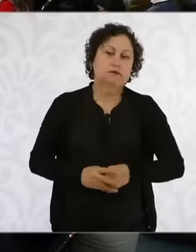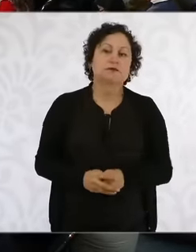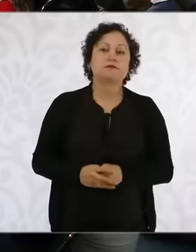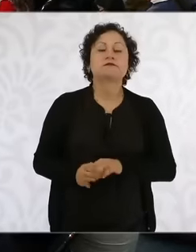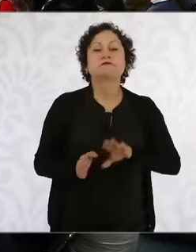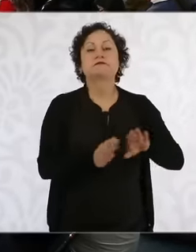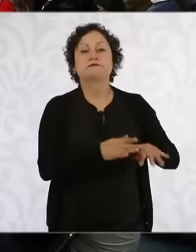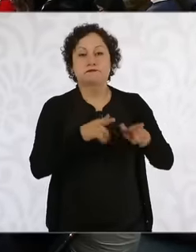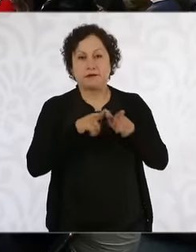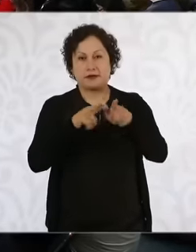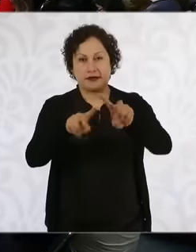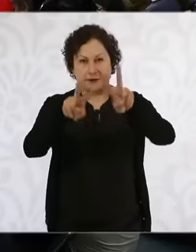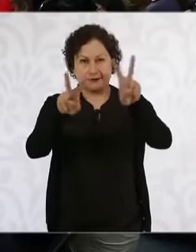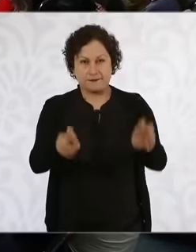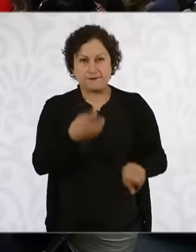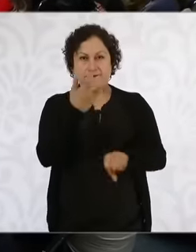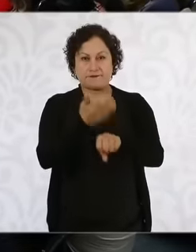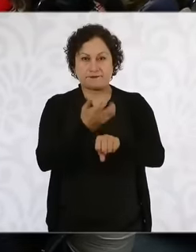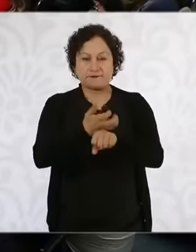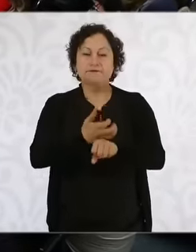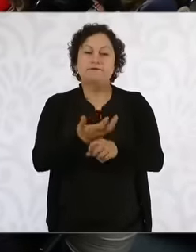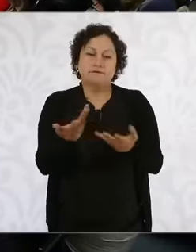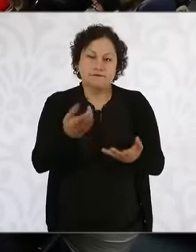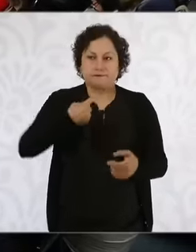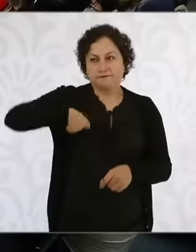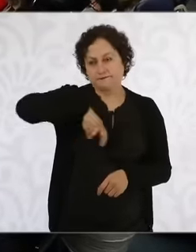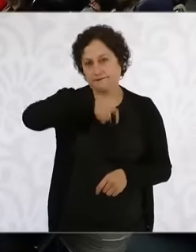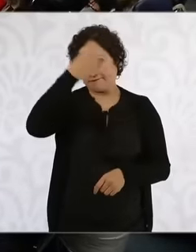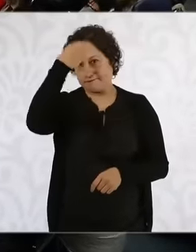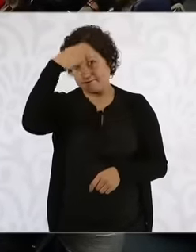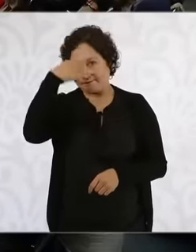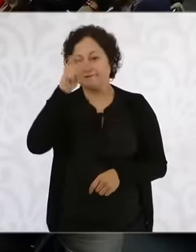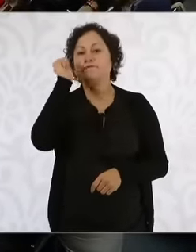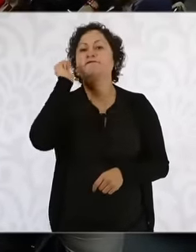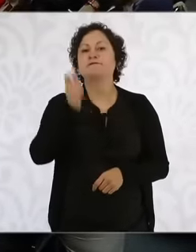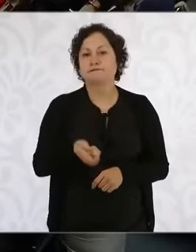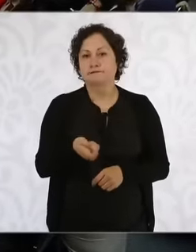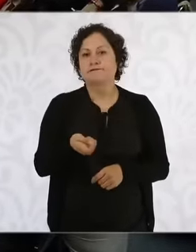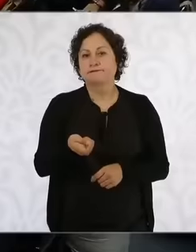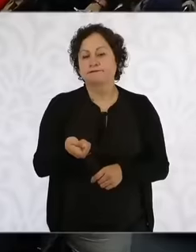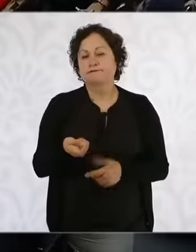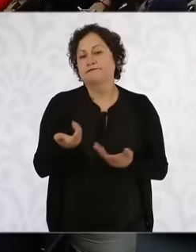well, from experience we have already seen that not necessarily everything that candidate Trump